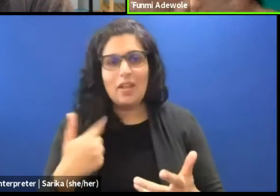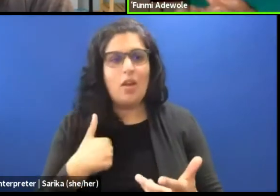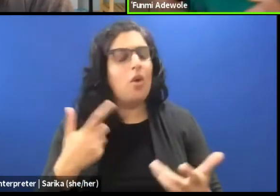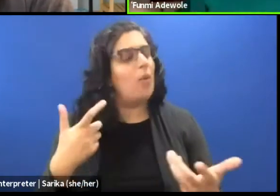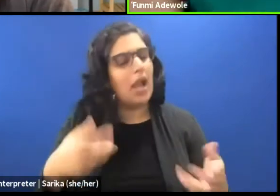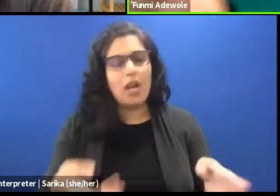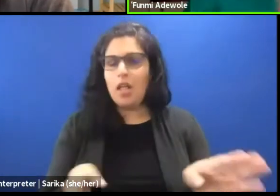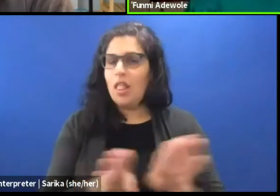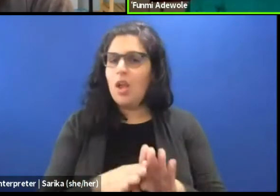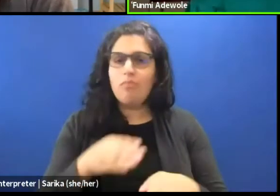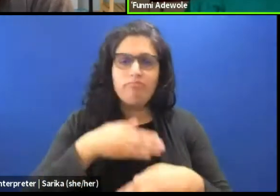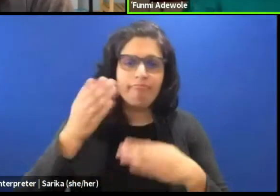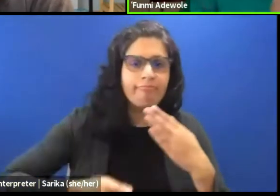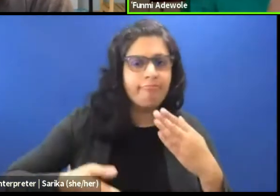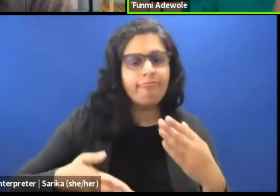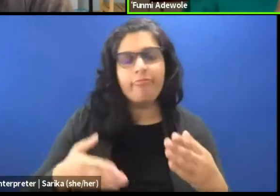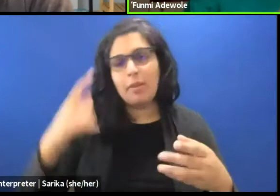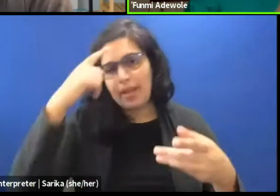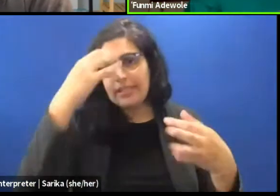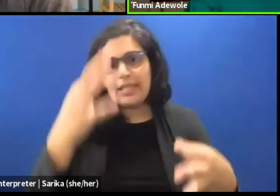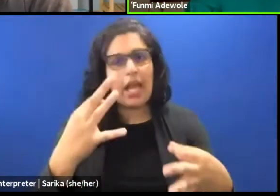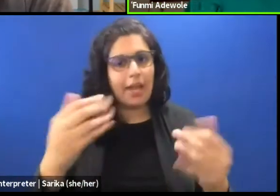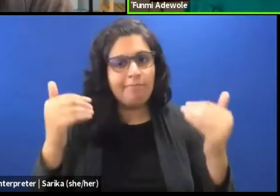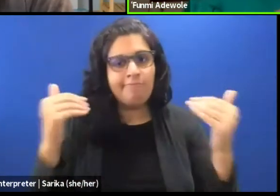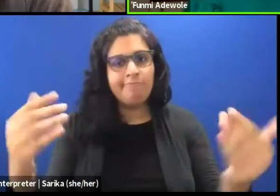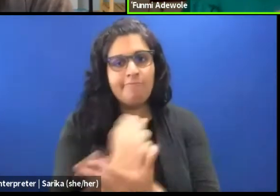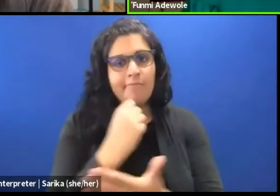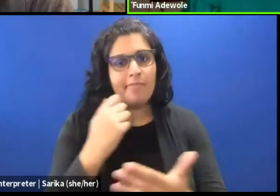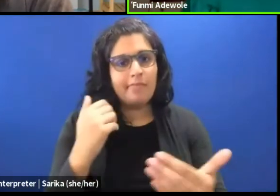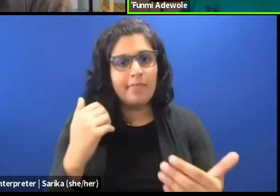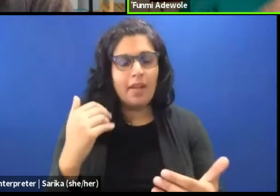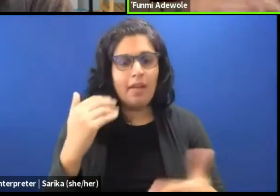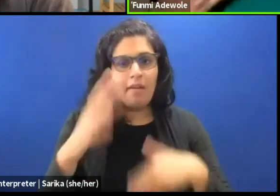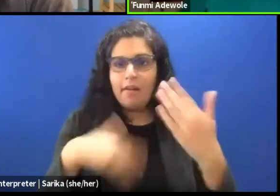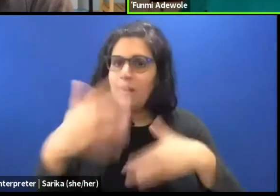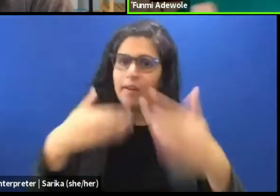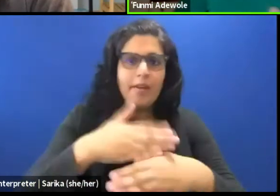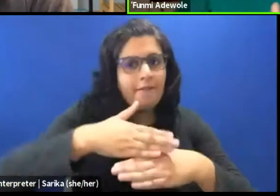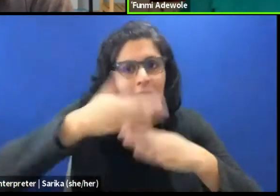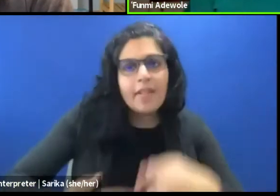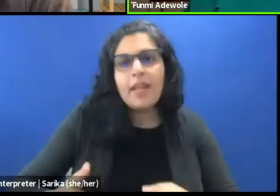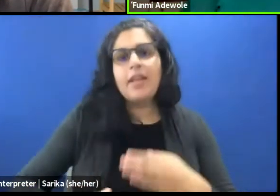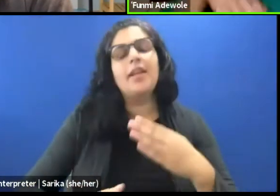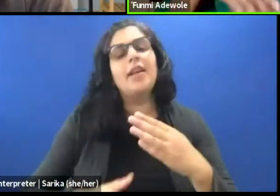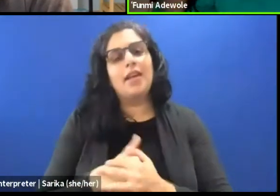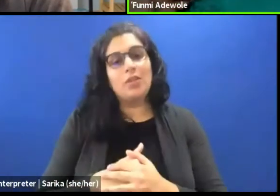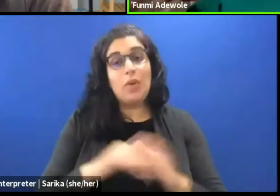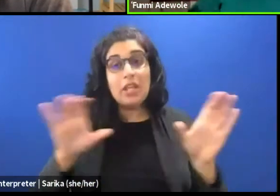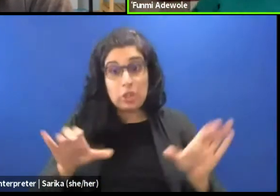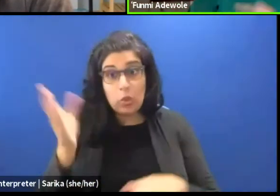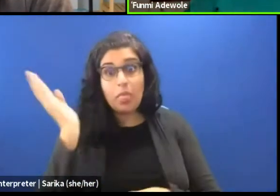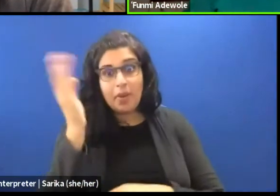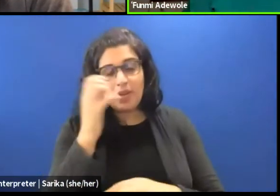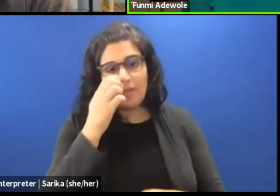make a decision, you know put it together so we could do the presentation. So, once we had the feedback session,